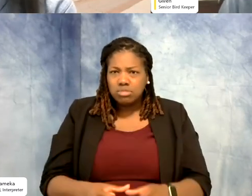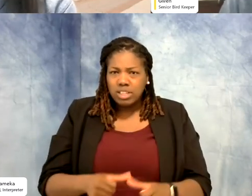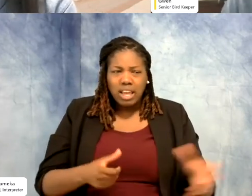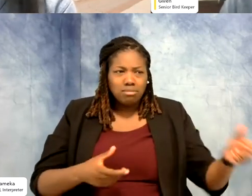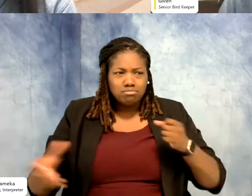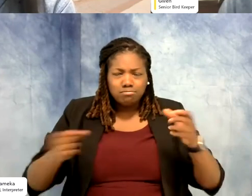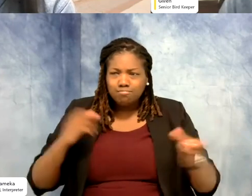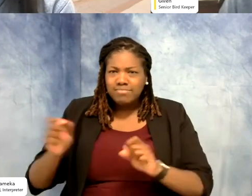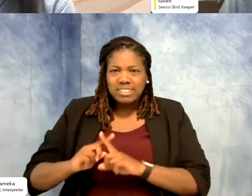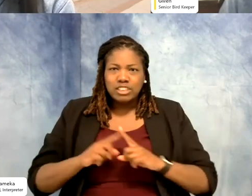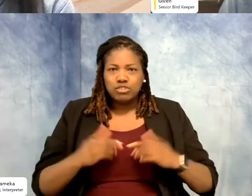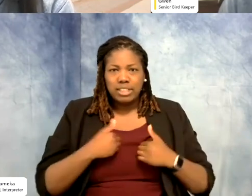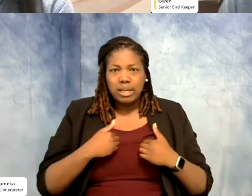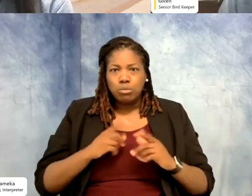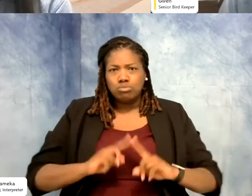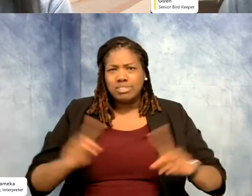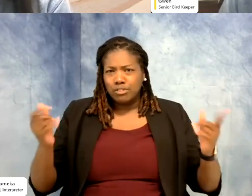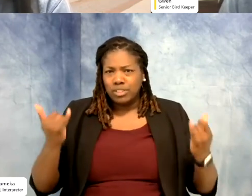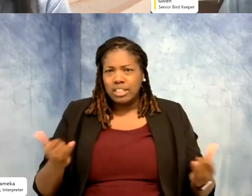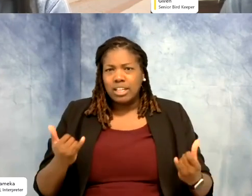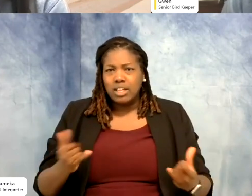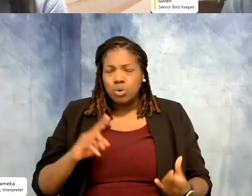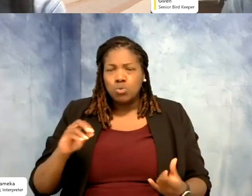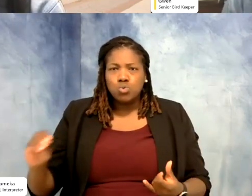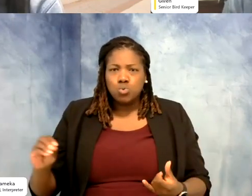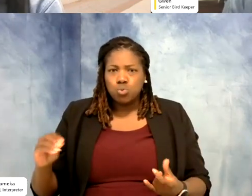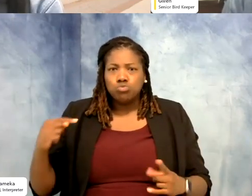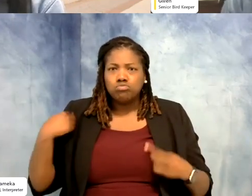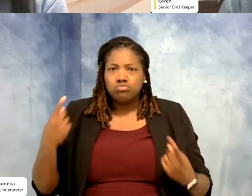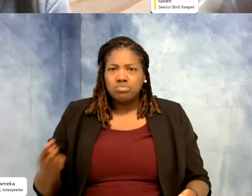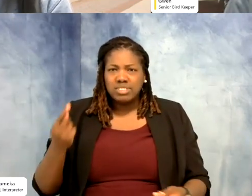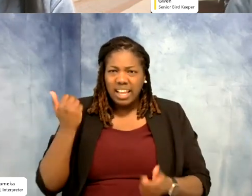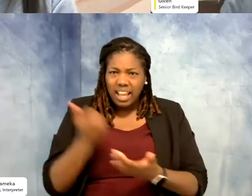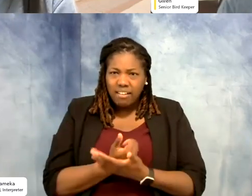So much has changed with zoos and it takes everything. The scientists, the